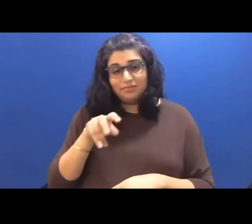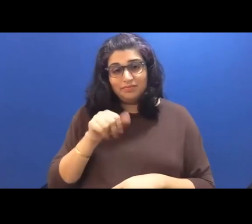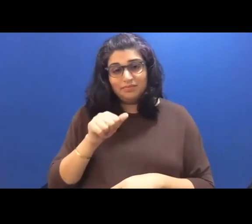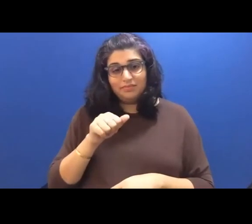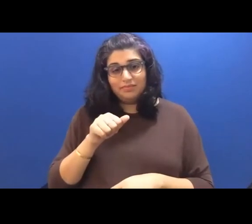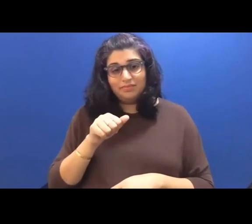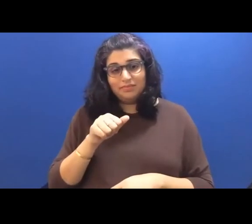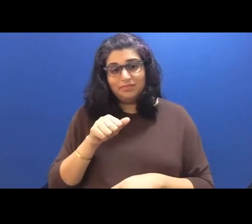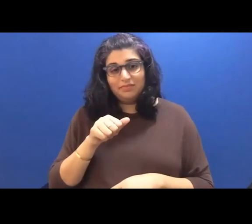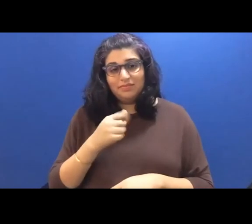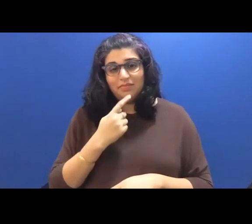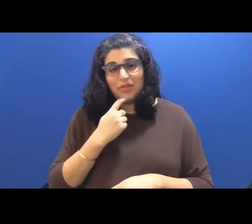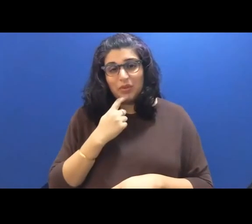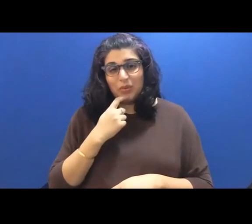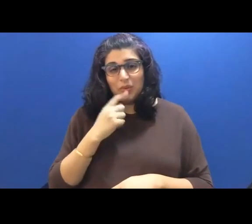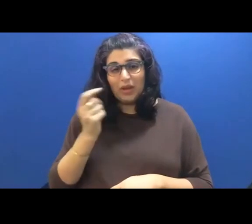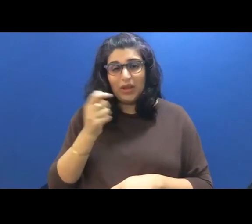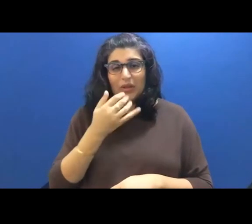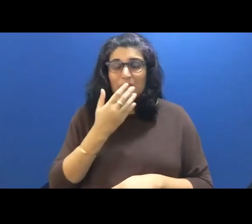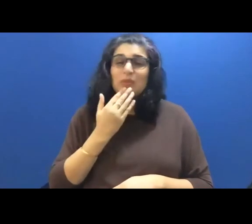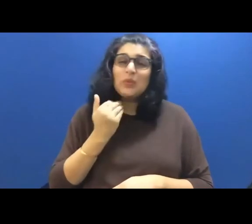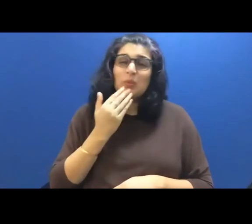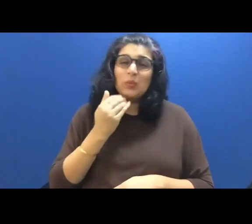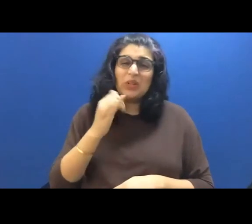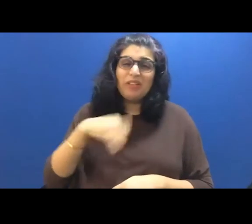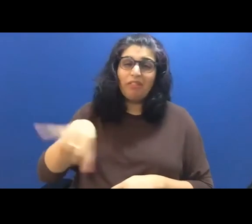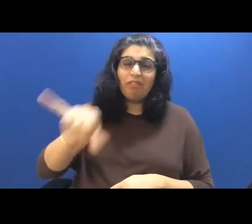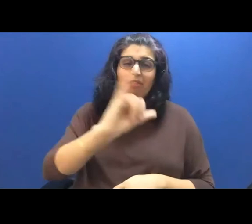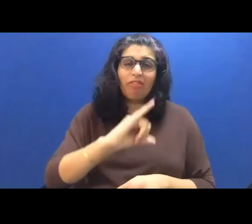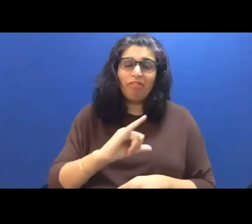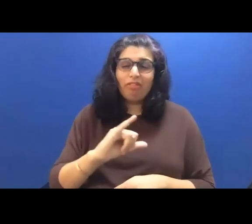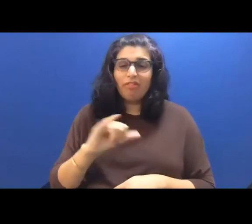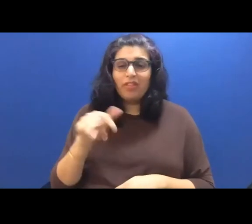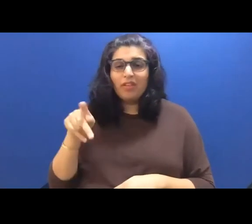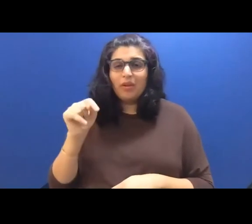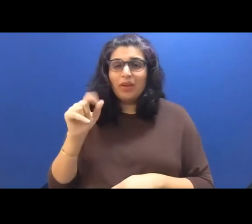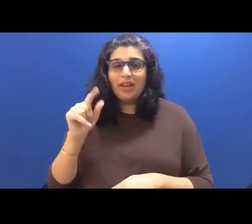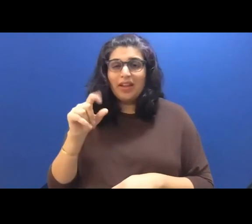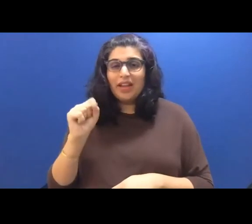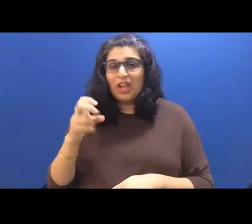sauce, potato chips from the vending machine that shredded the roof of my mouth and cold